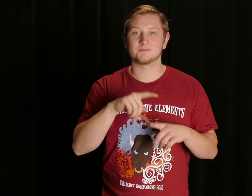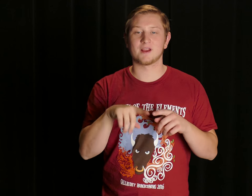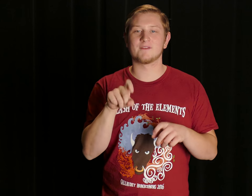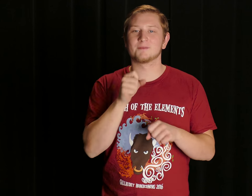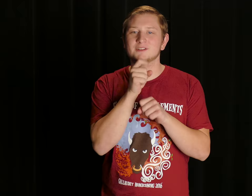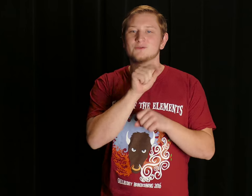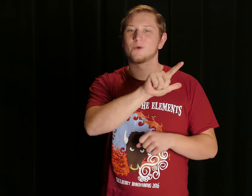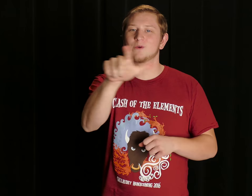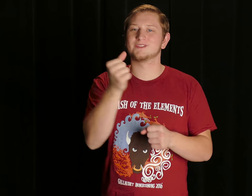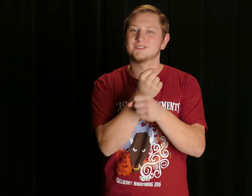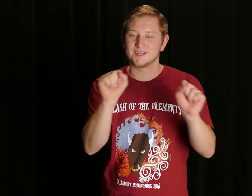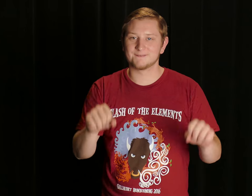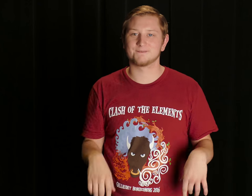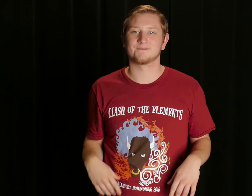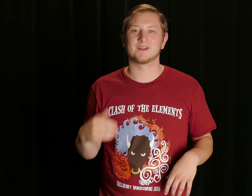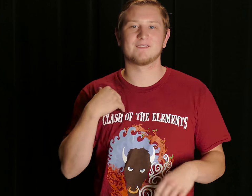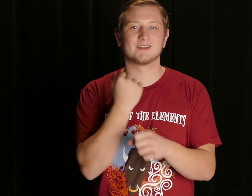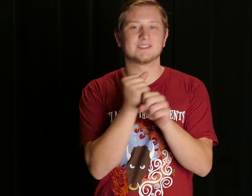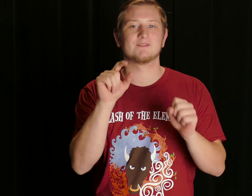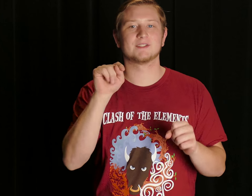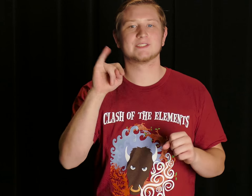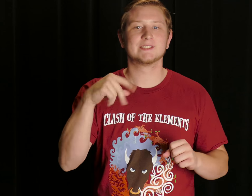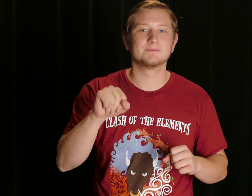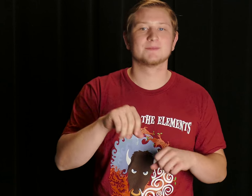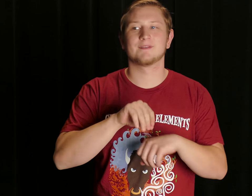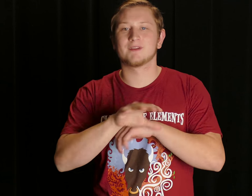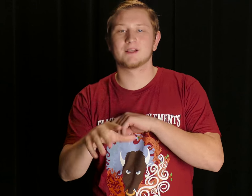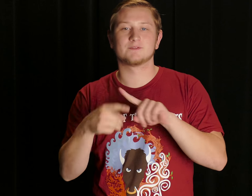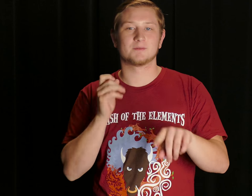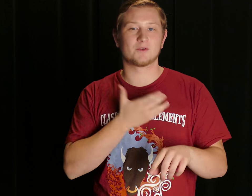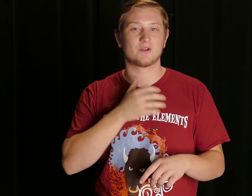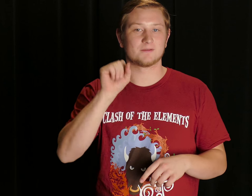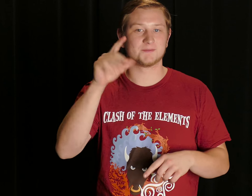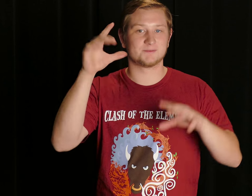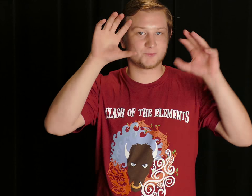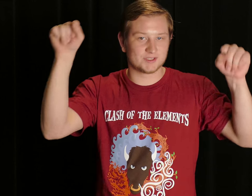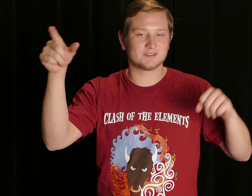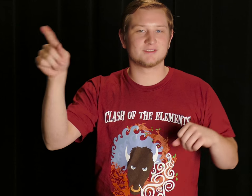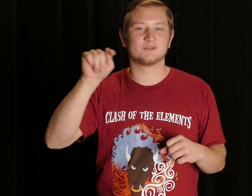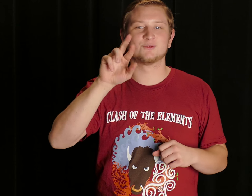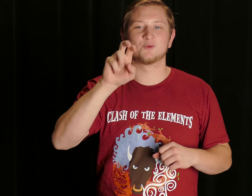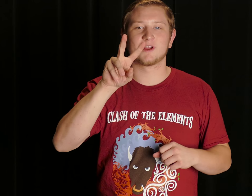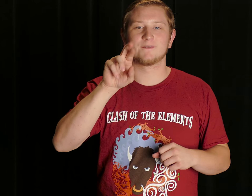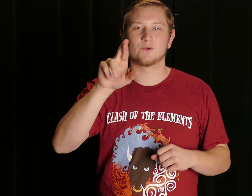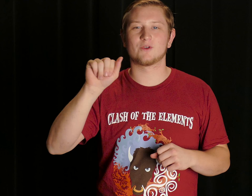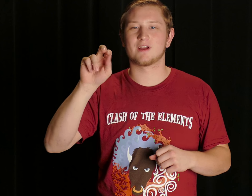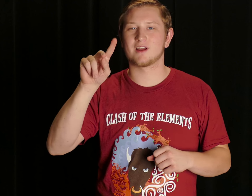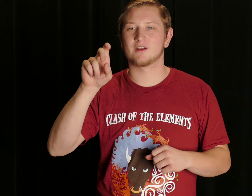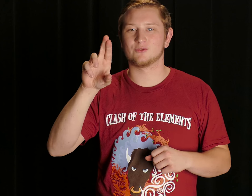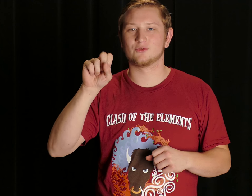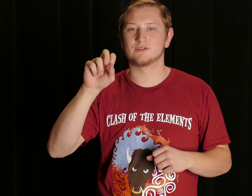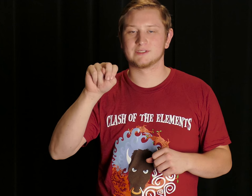But to ensure that you all are safe.. We have safety tips from our SBG President, Trevor Anderson!